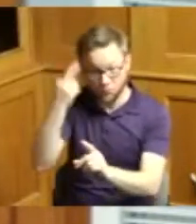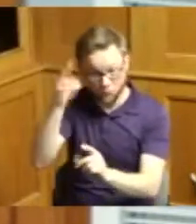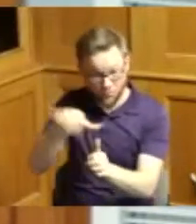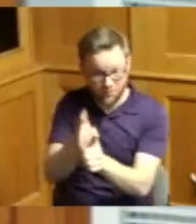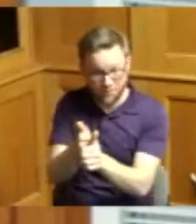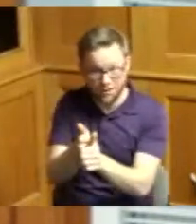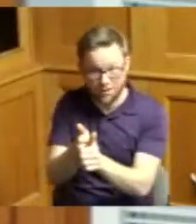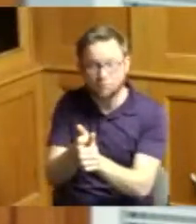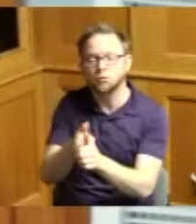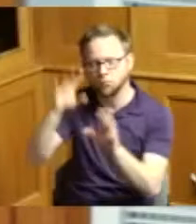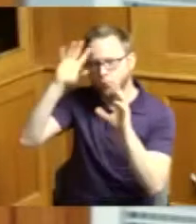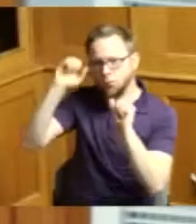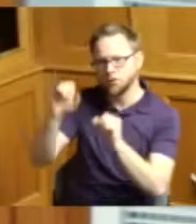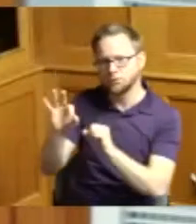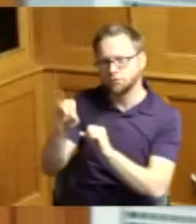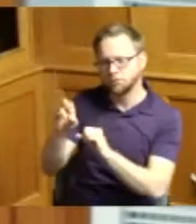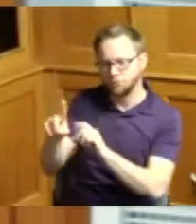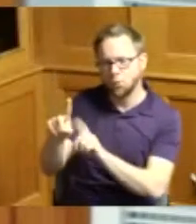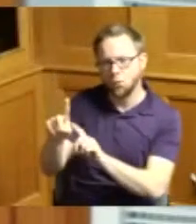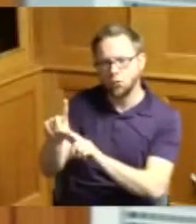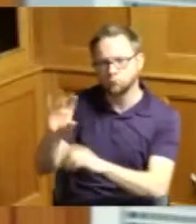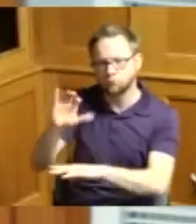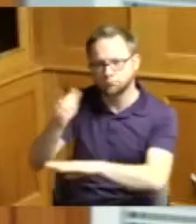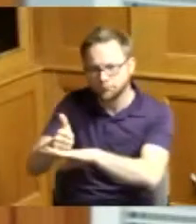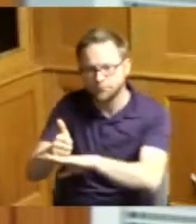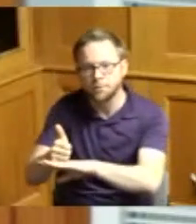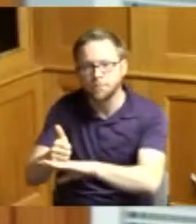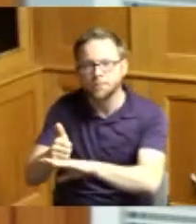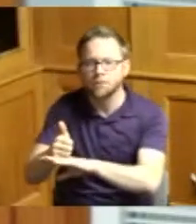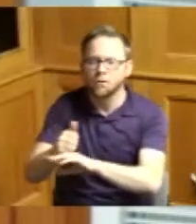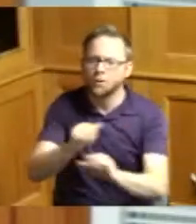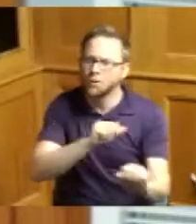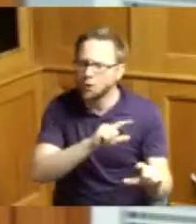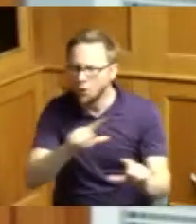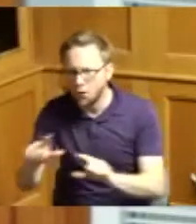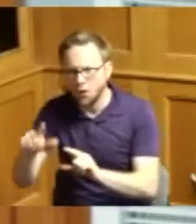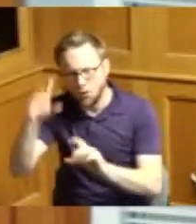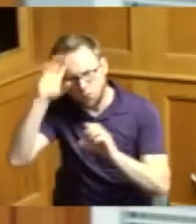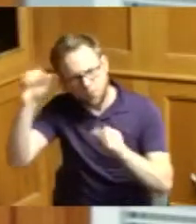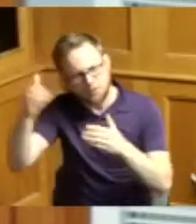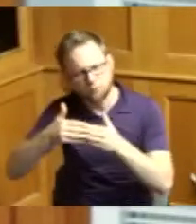President ford and every single President from President ford until today except one